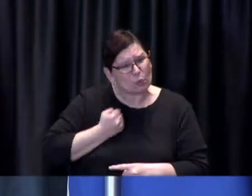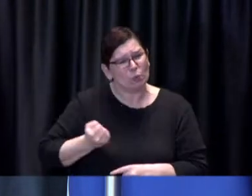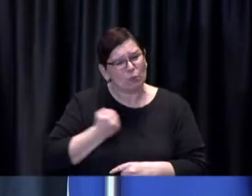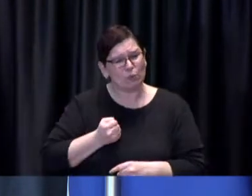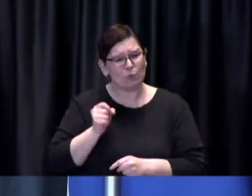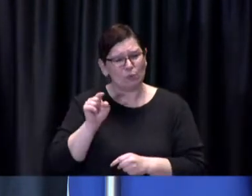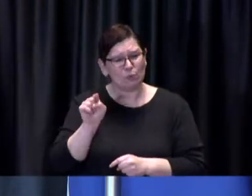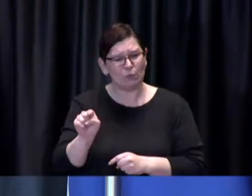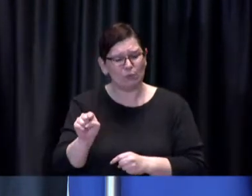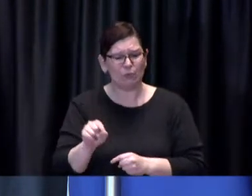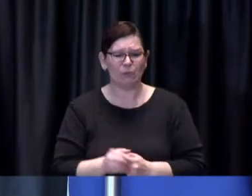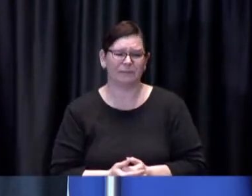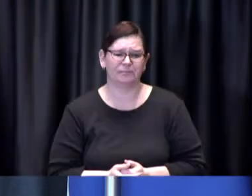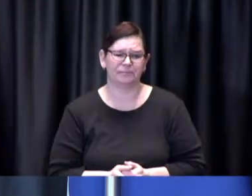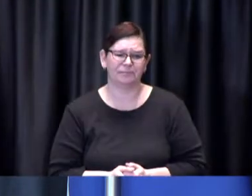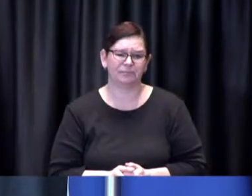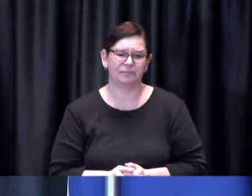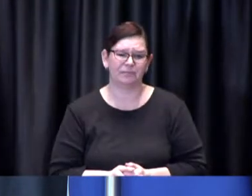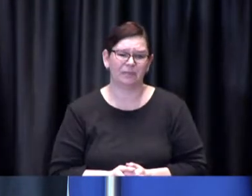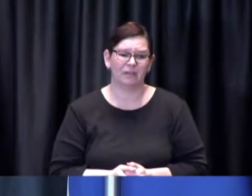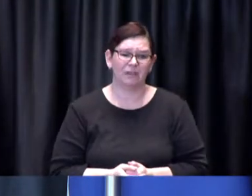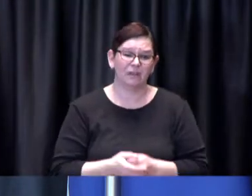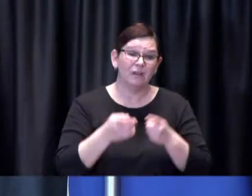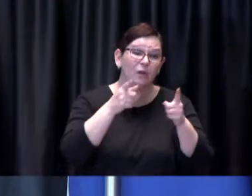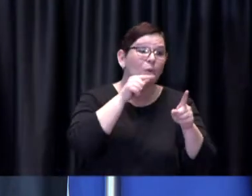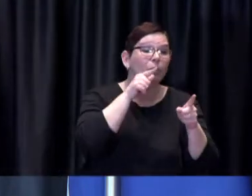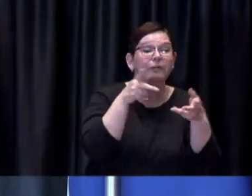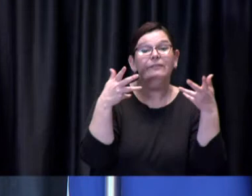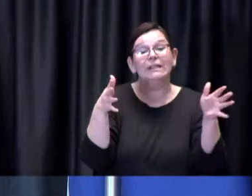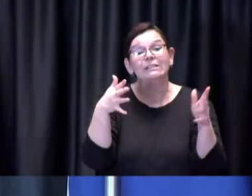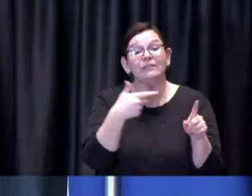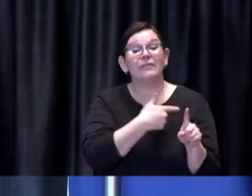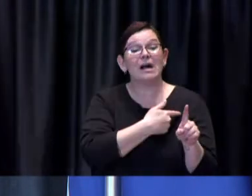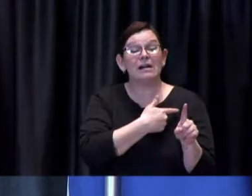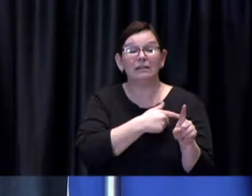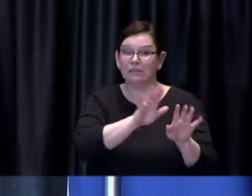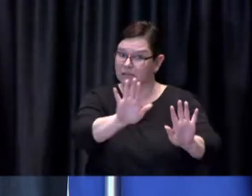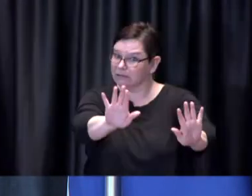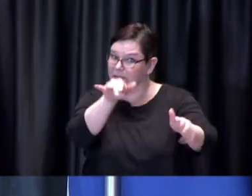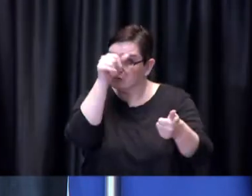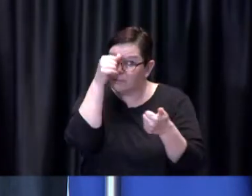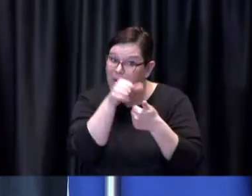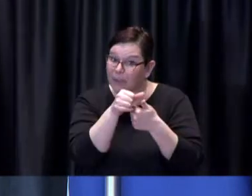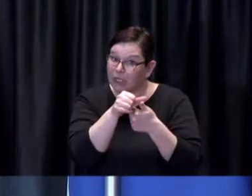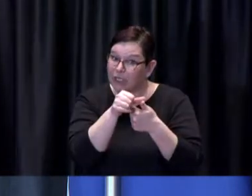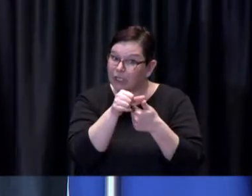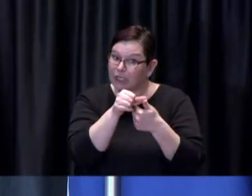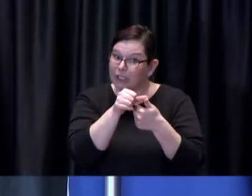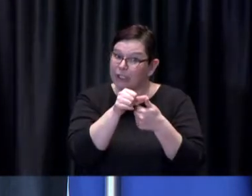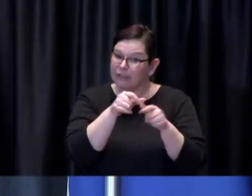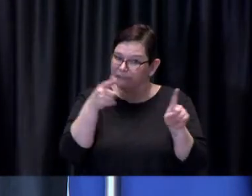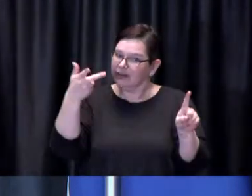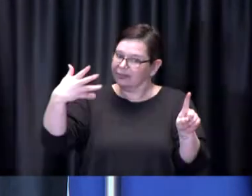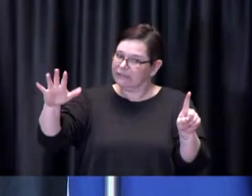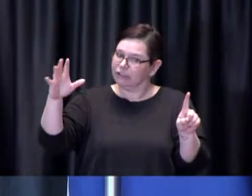If you've been vaccinated, I want to remind you about something you will have been told the day you were got your vaccination.